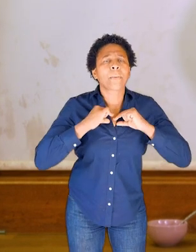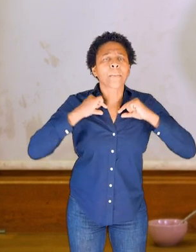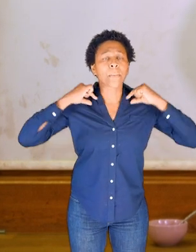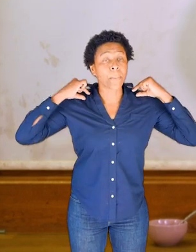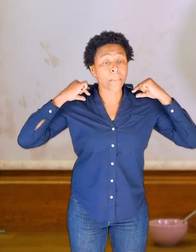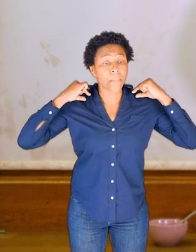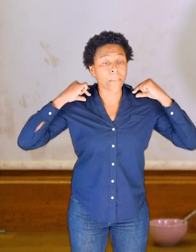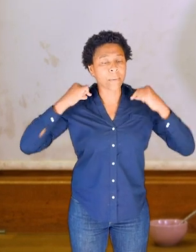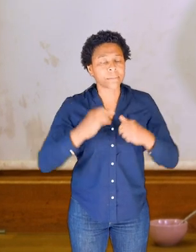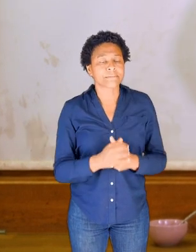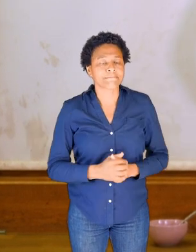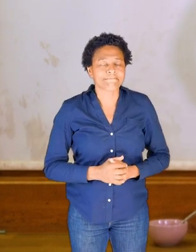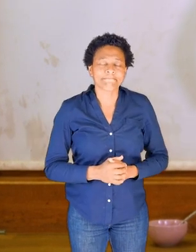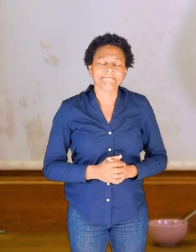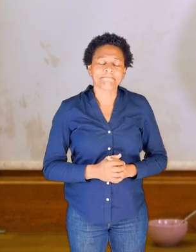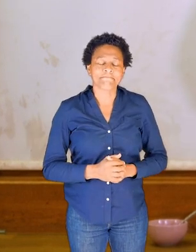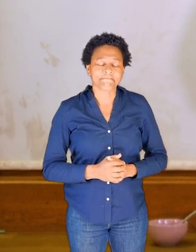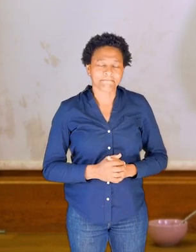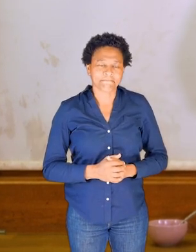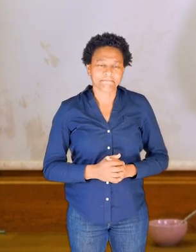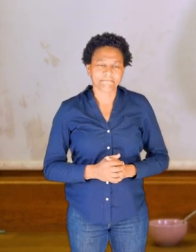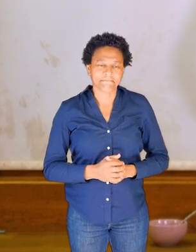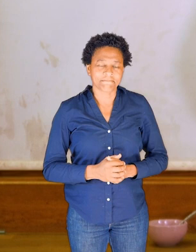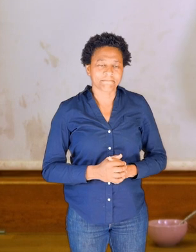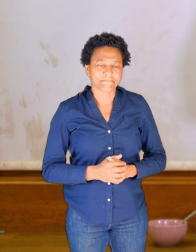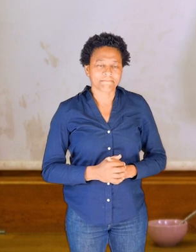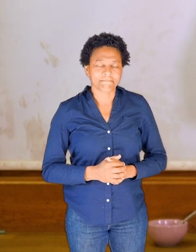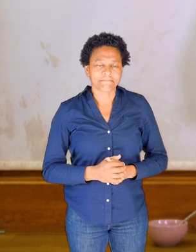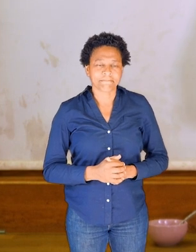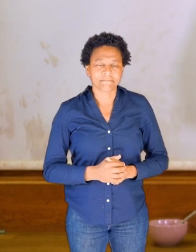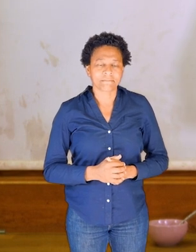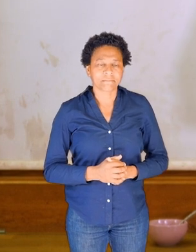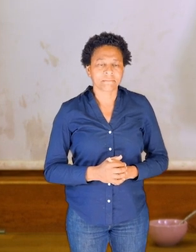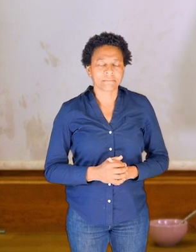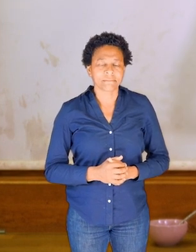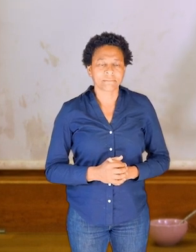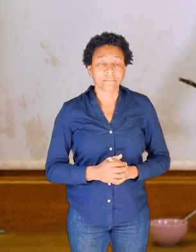in the centre and the clavicles just underneath the shoulder there, both sides.